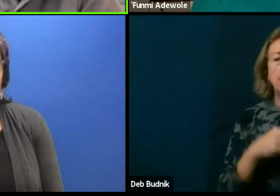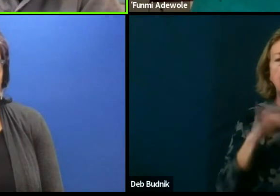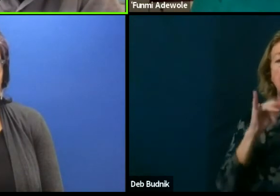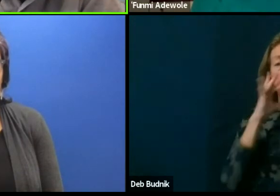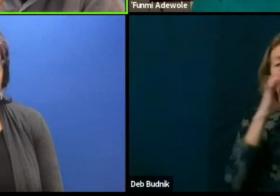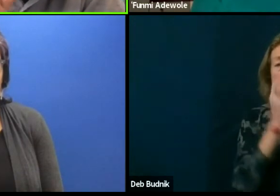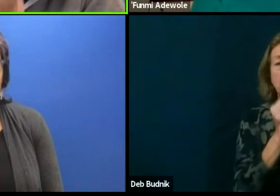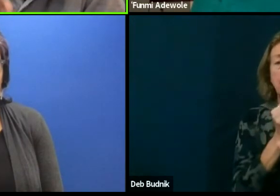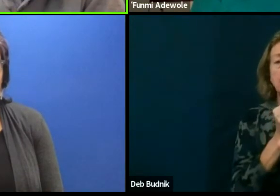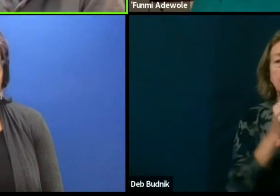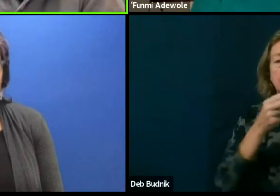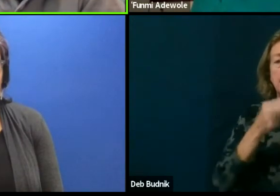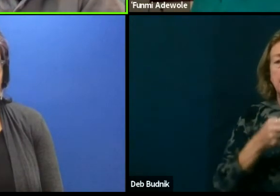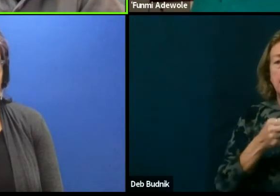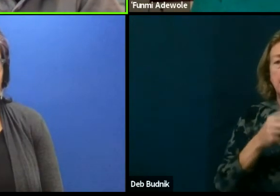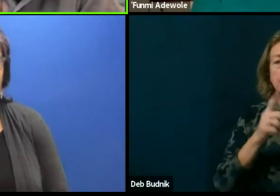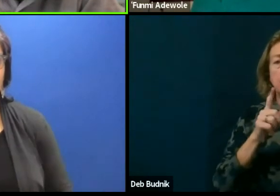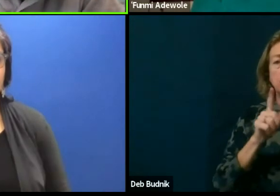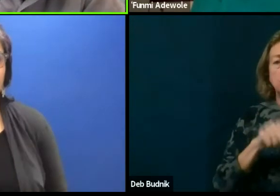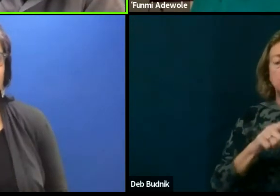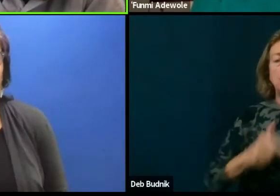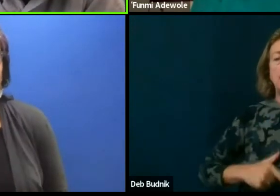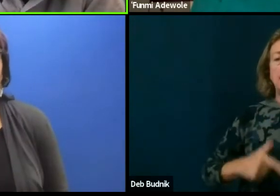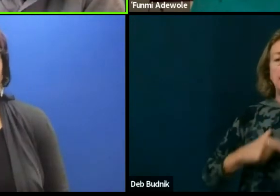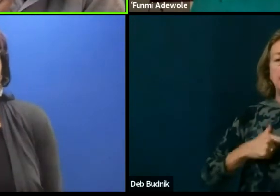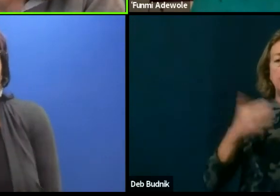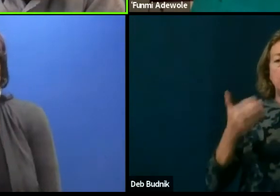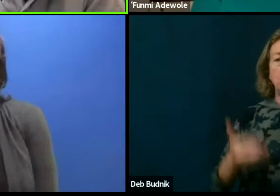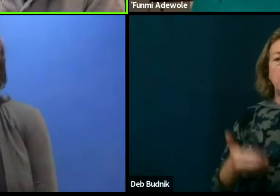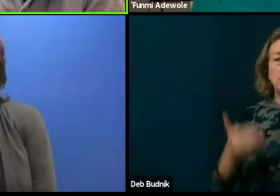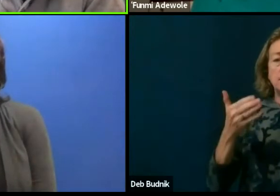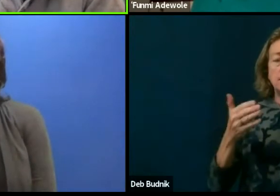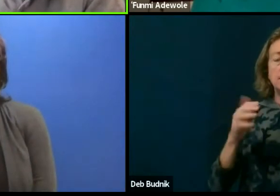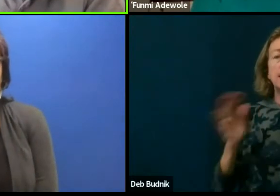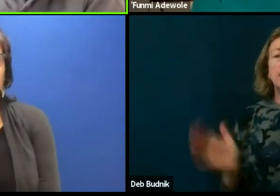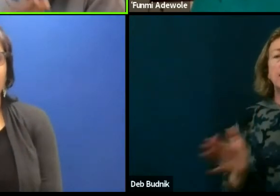to a living presence encourages everyone involved